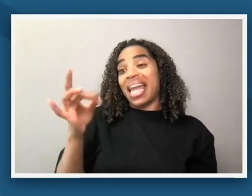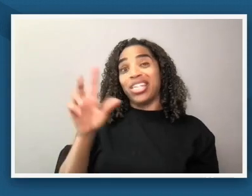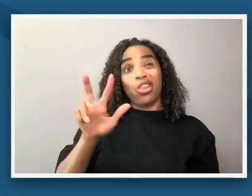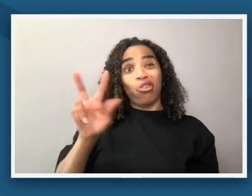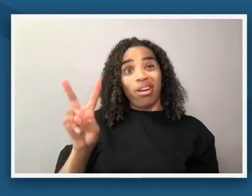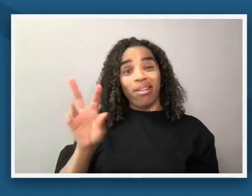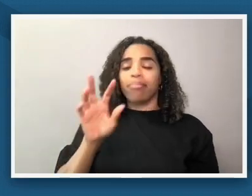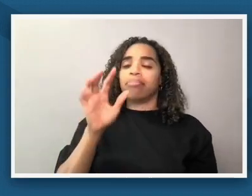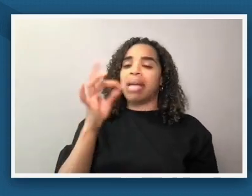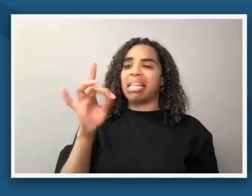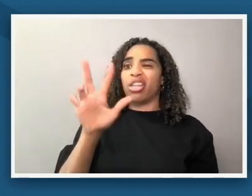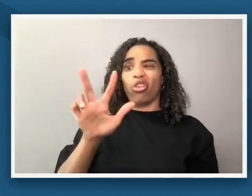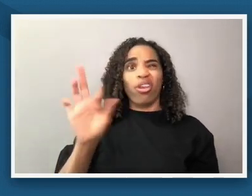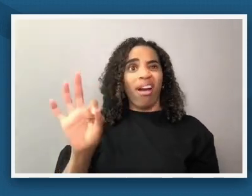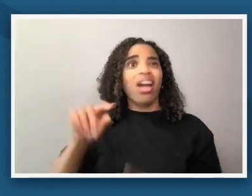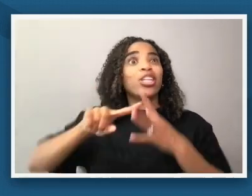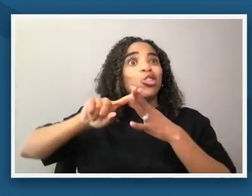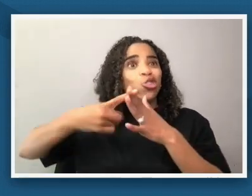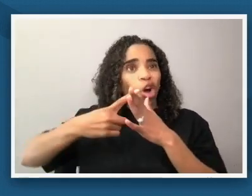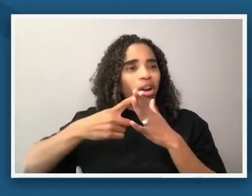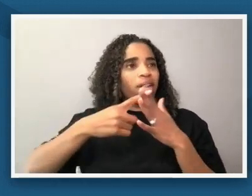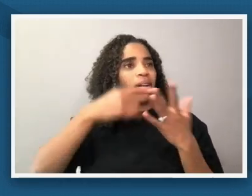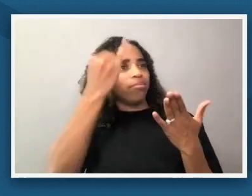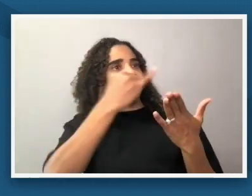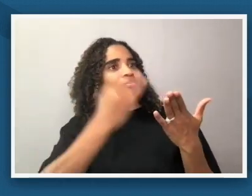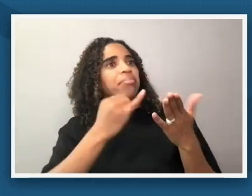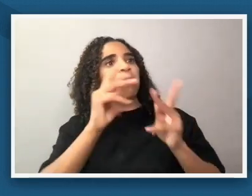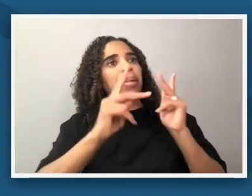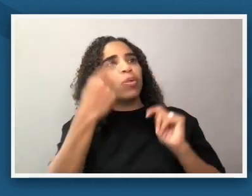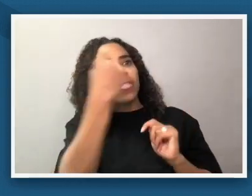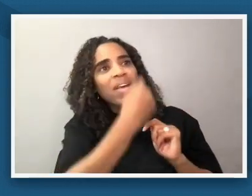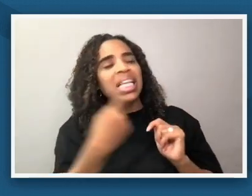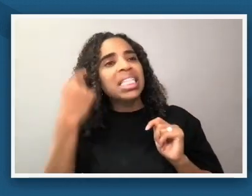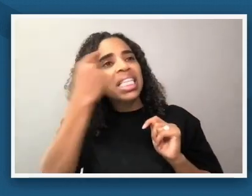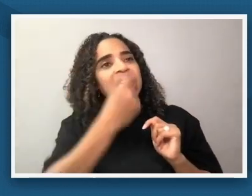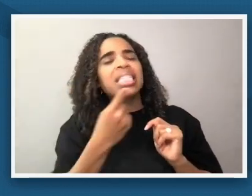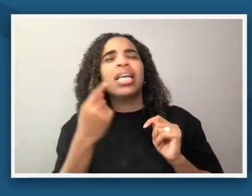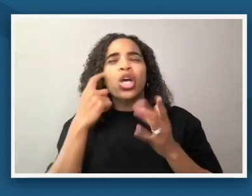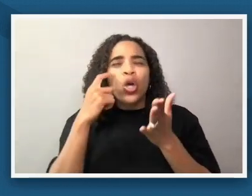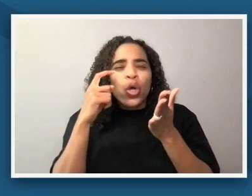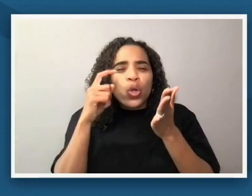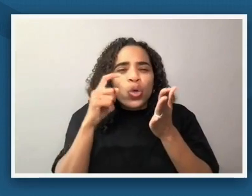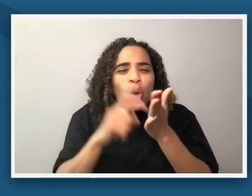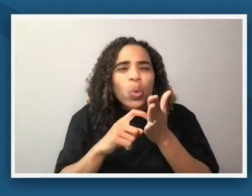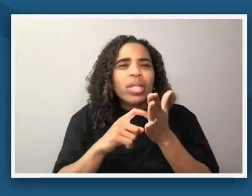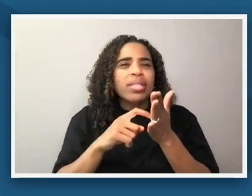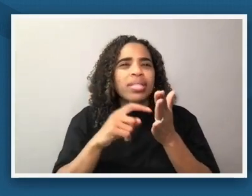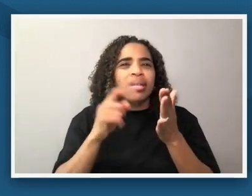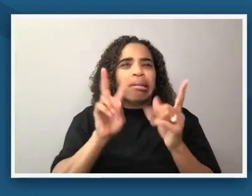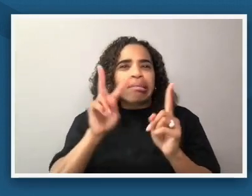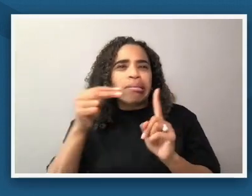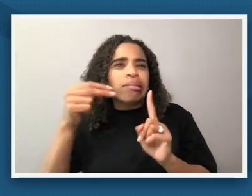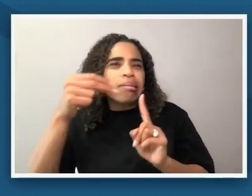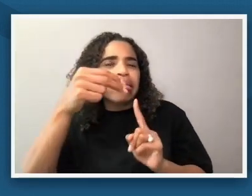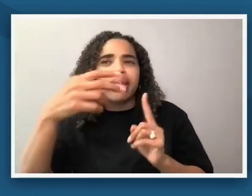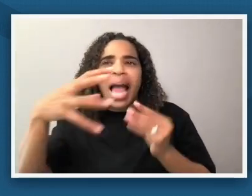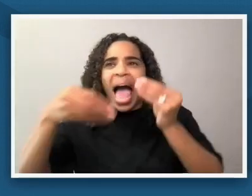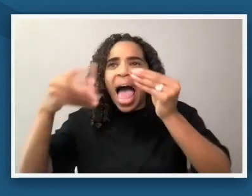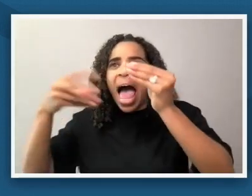we start to see a variety of perspectives coming into the story which